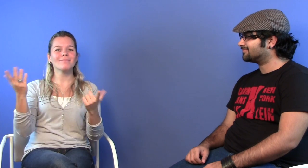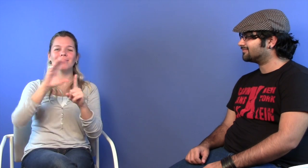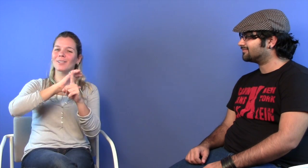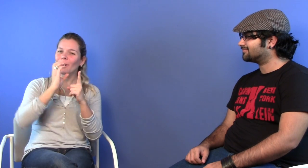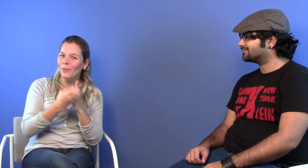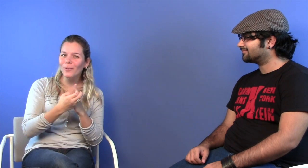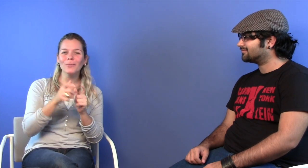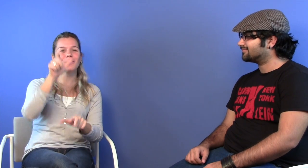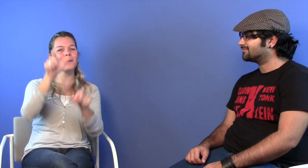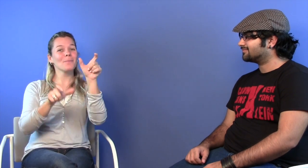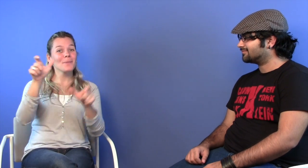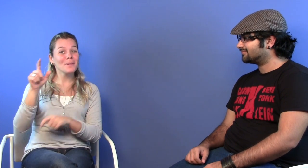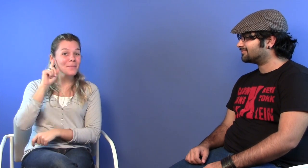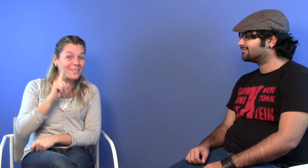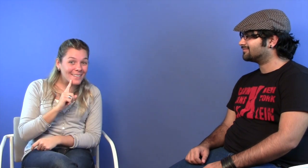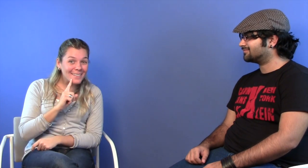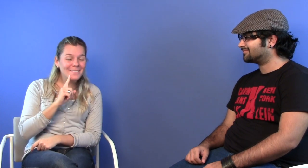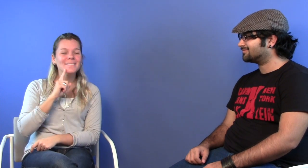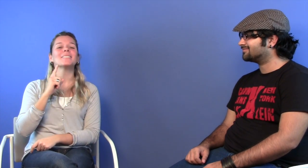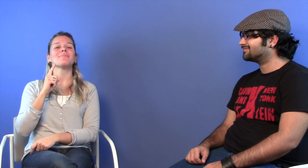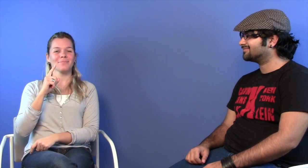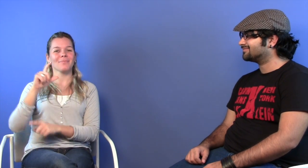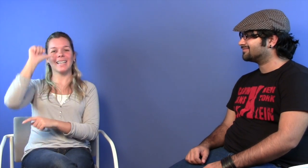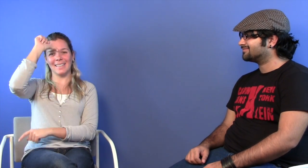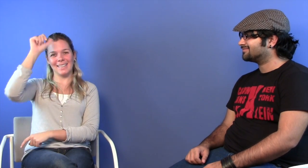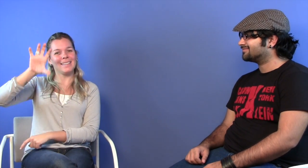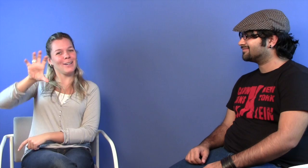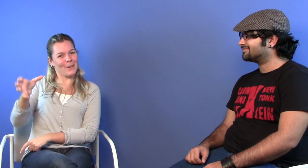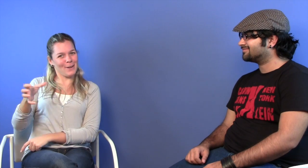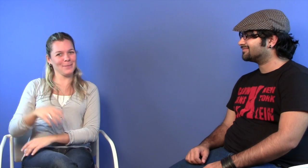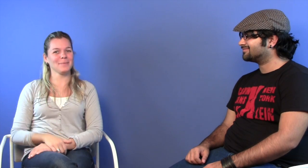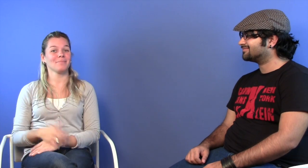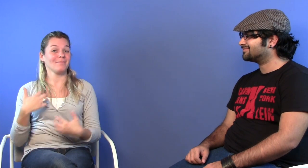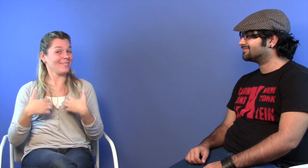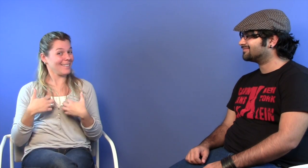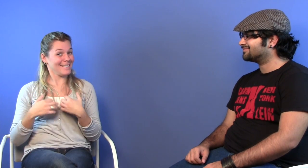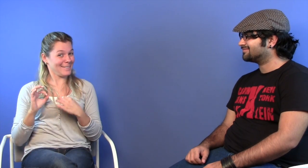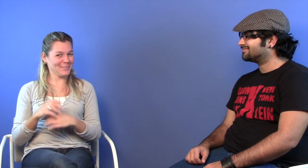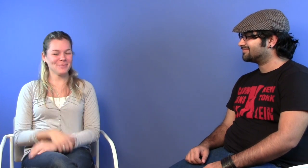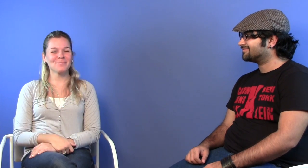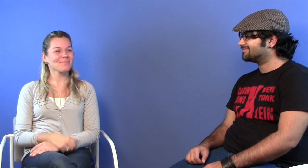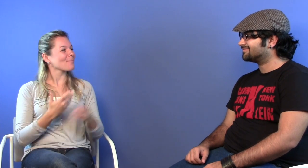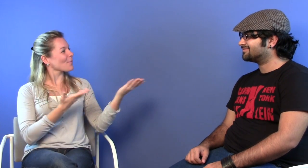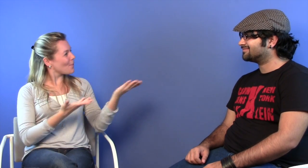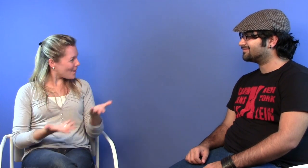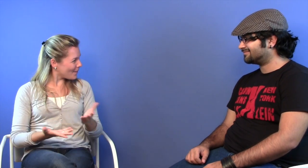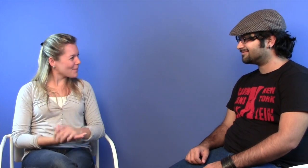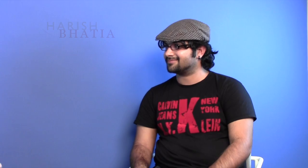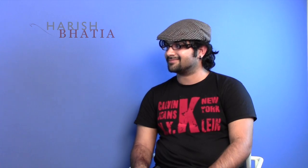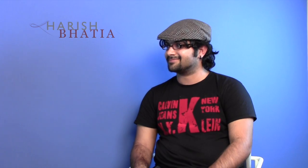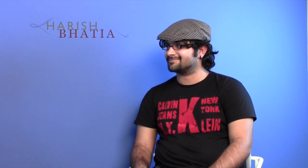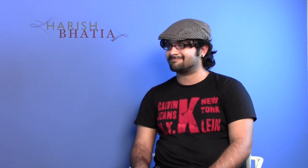culture and Deaf people of India which was very interesting. Welcome.